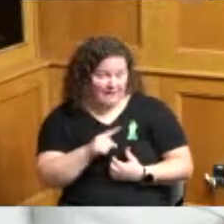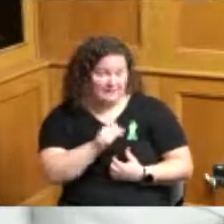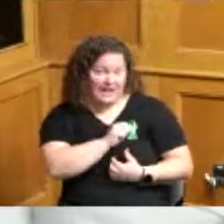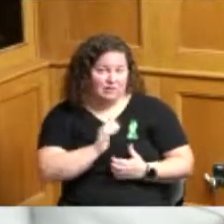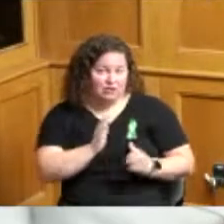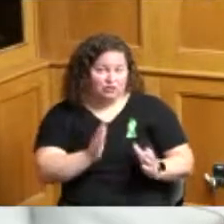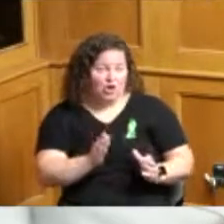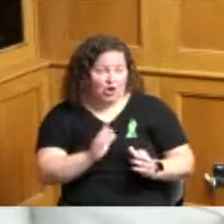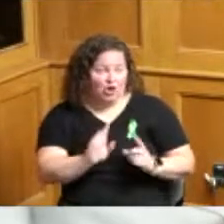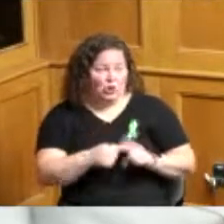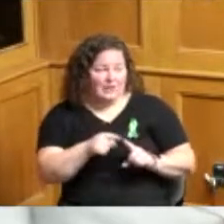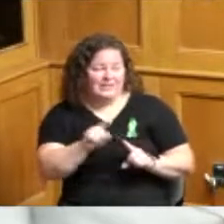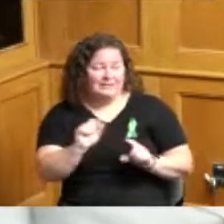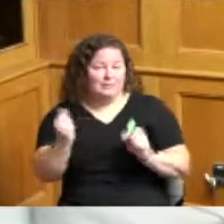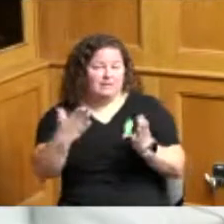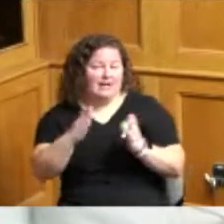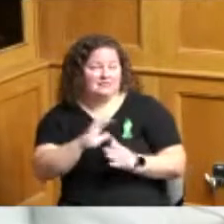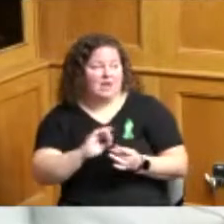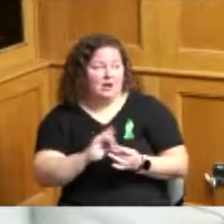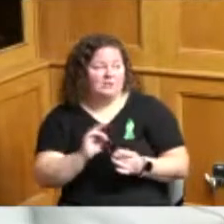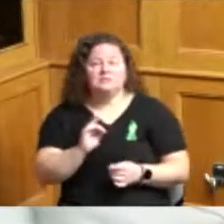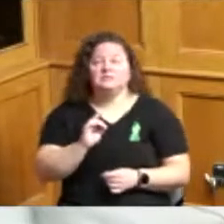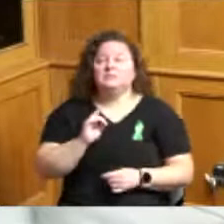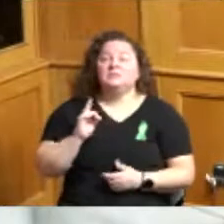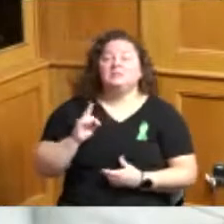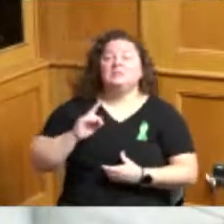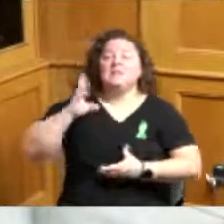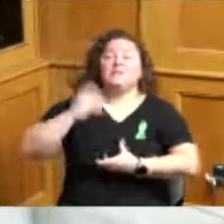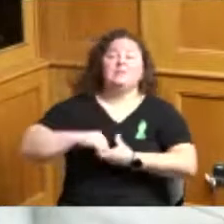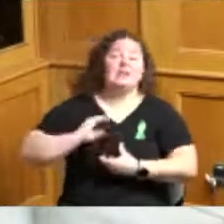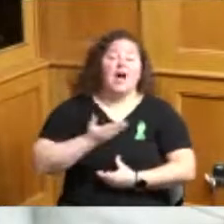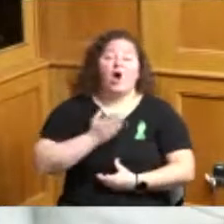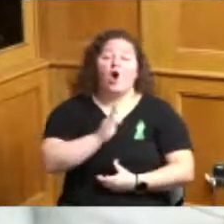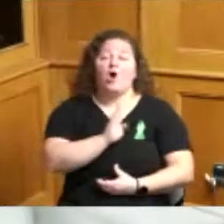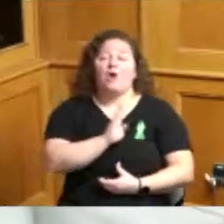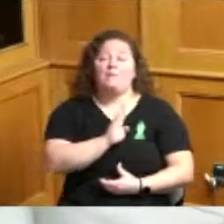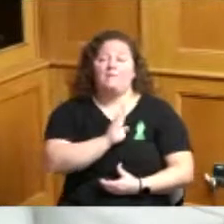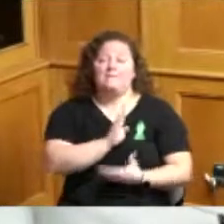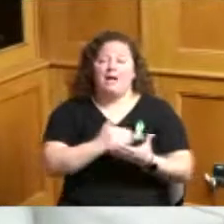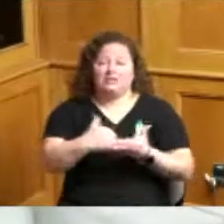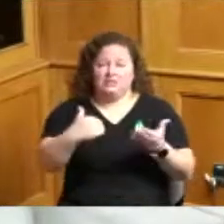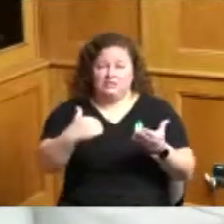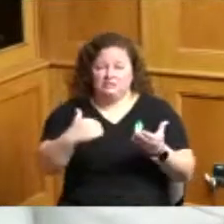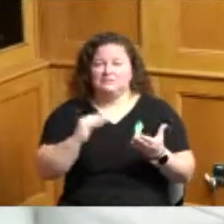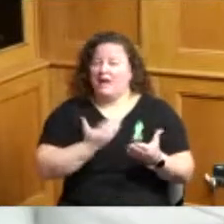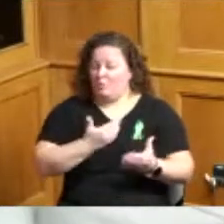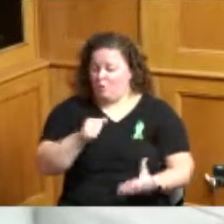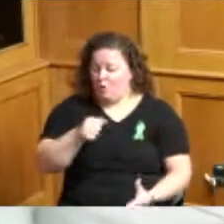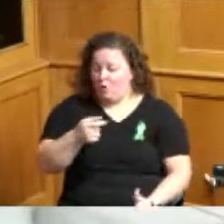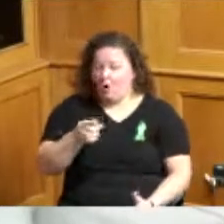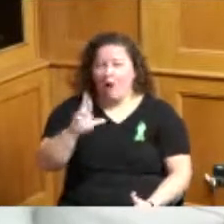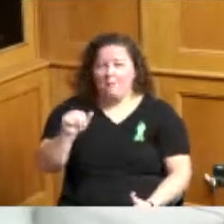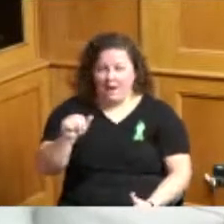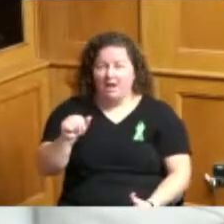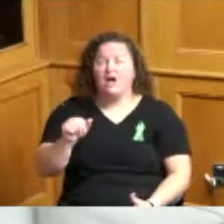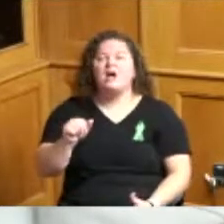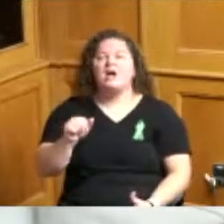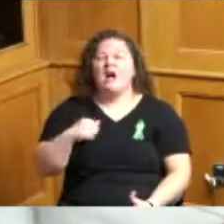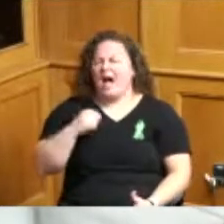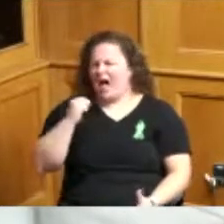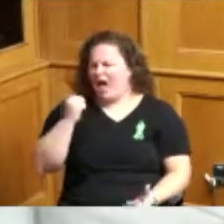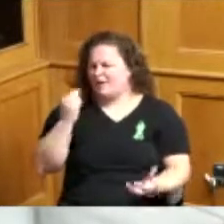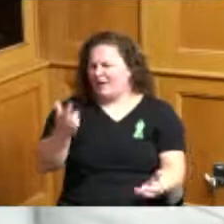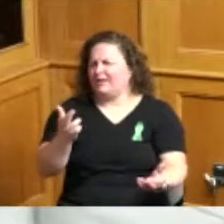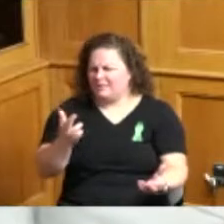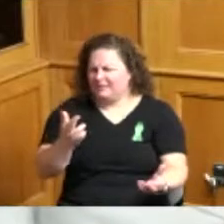in our budget and in our ARPA I know I had recommended us looking at technology being